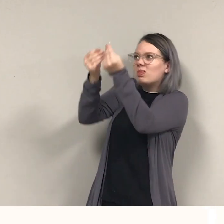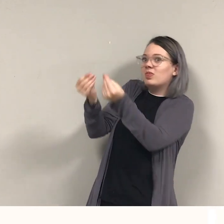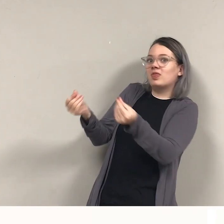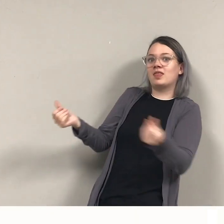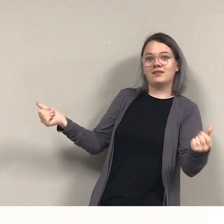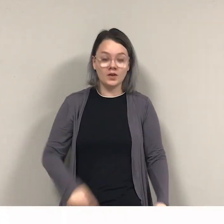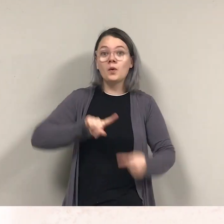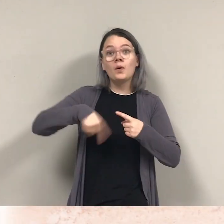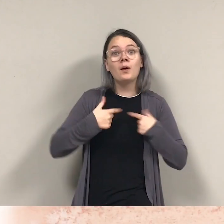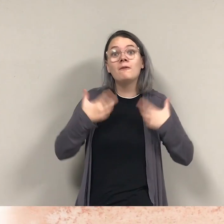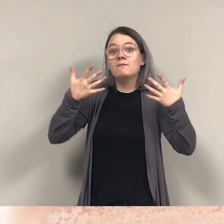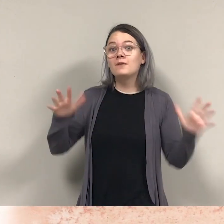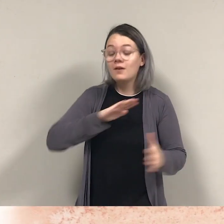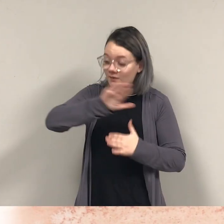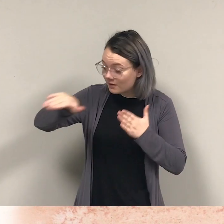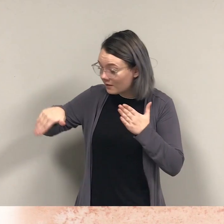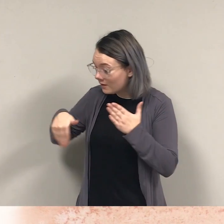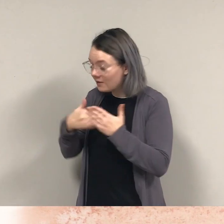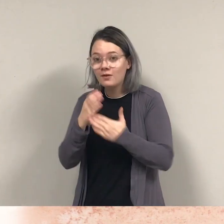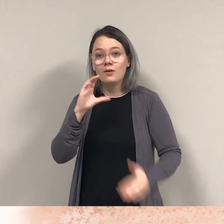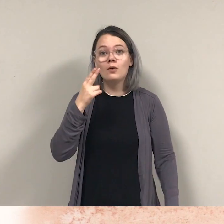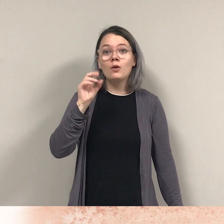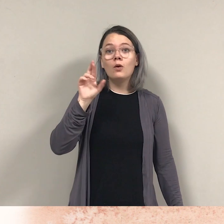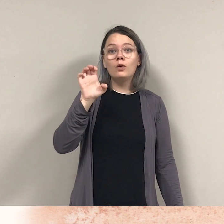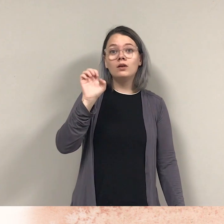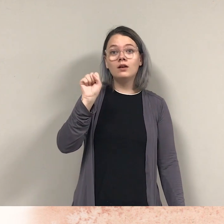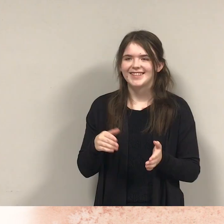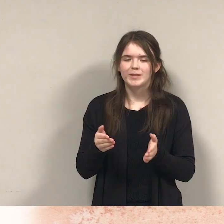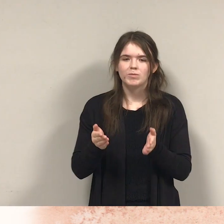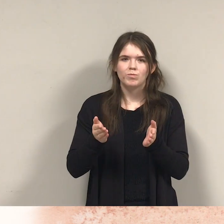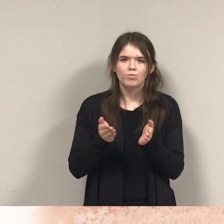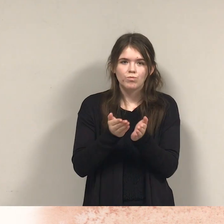When she's finished every chore - Nanuk calls out from the shore,